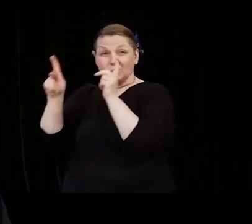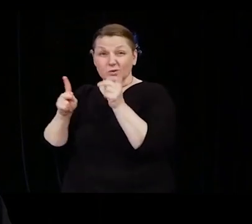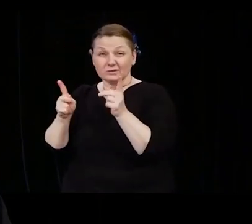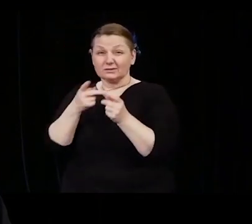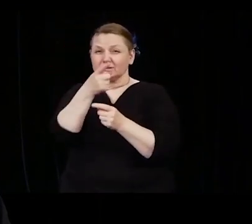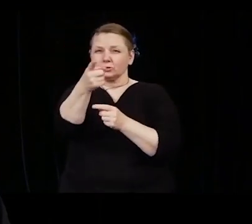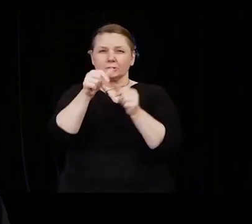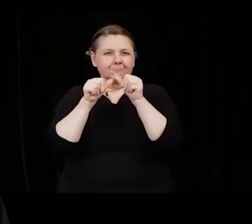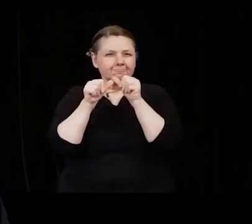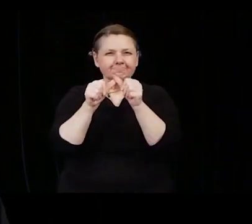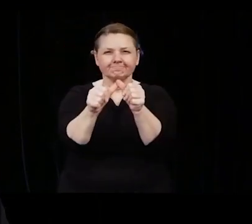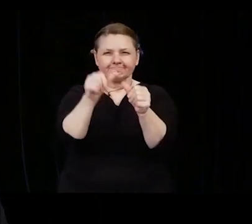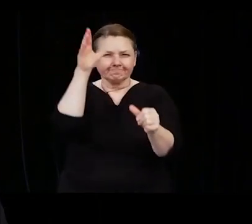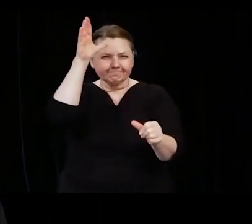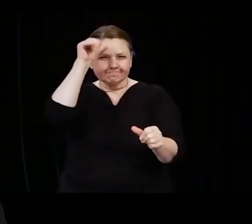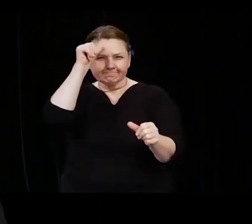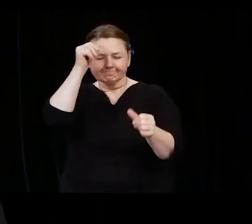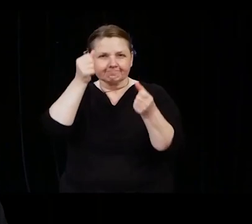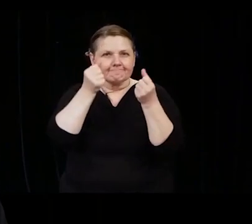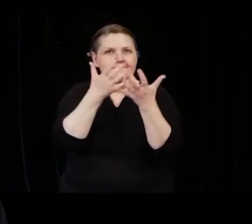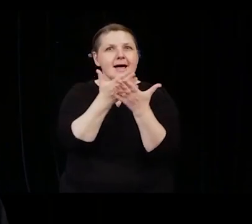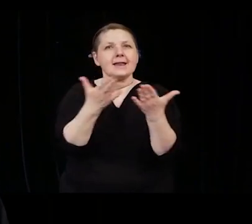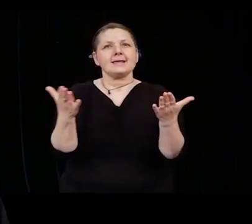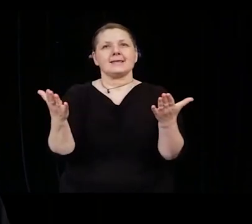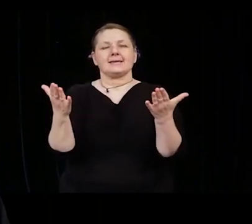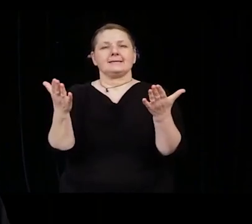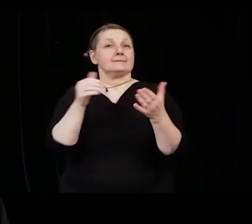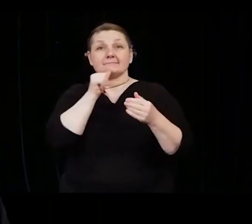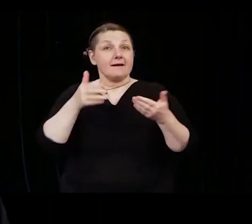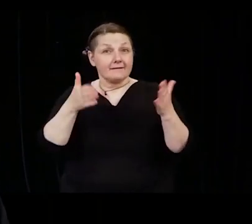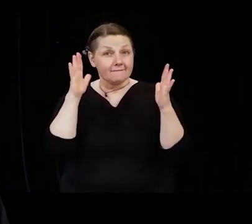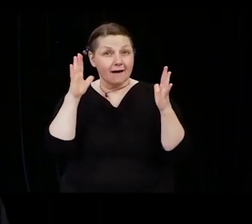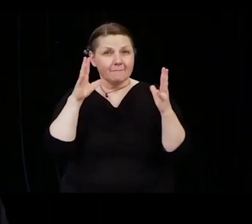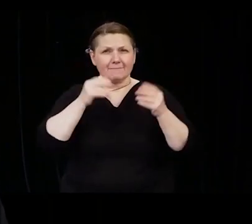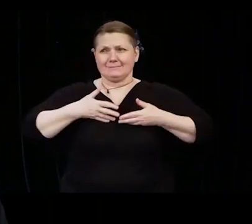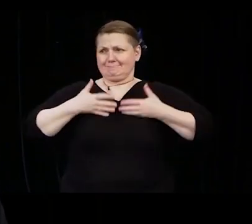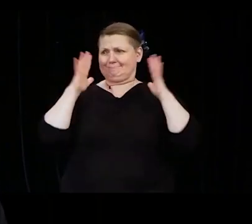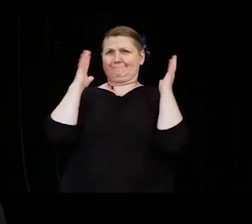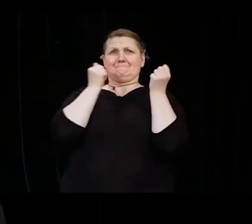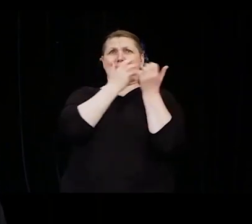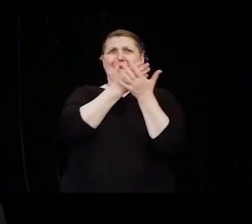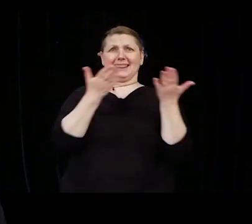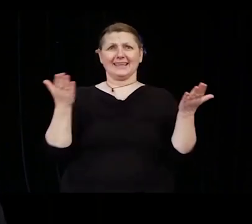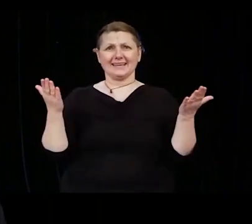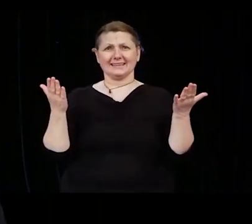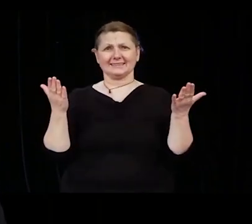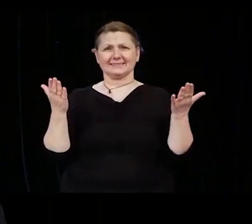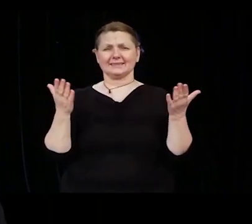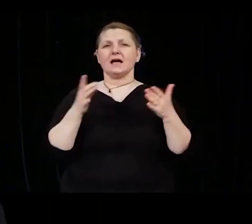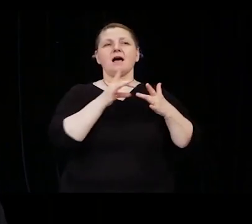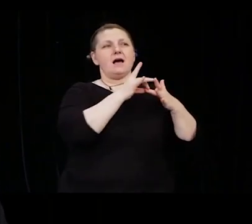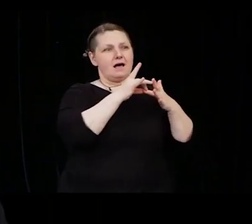perseverance and sacrifice have brought you to this moment and you should feel proud of yourselves and confident